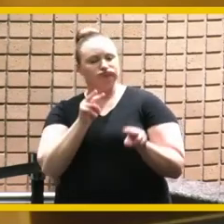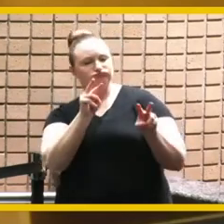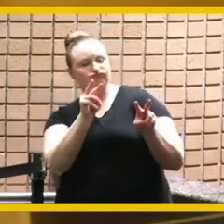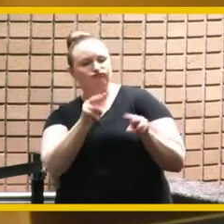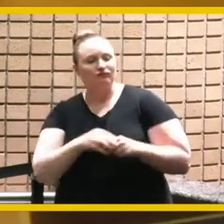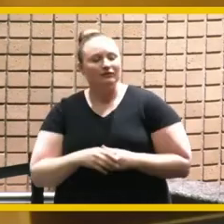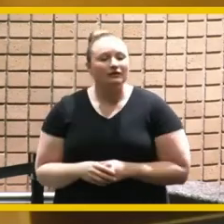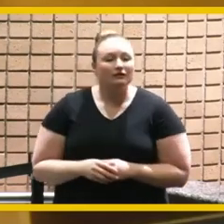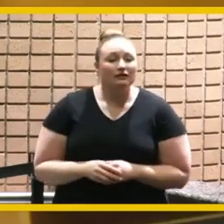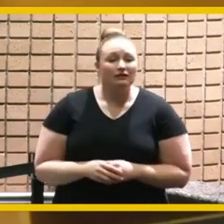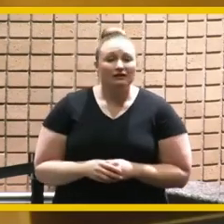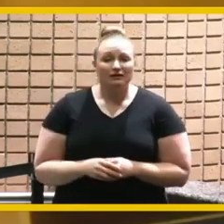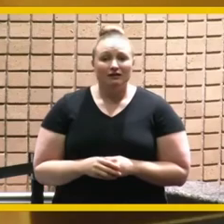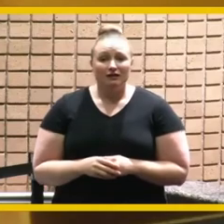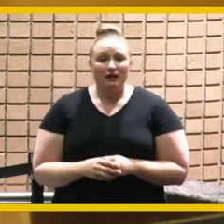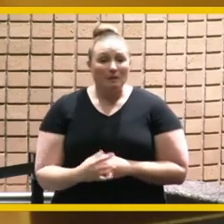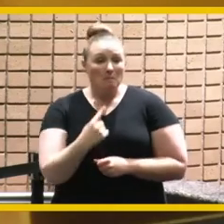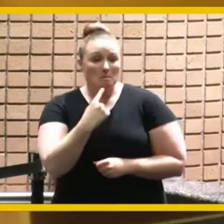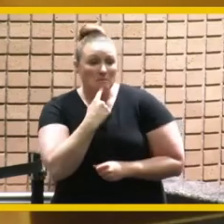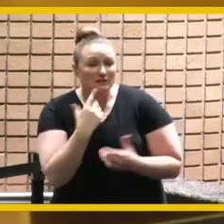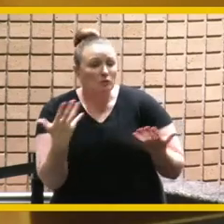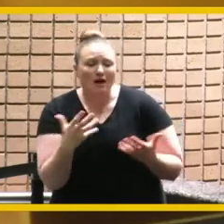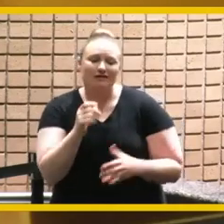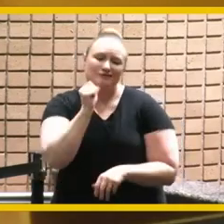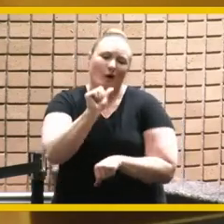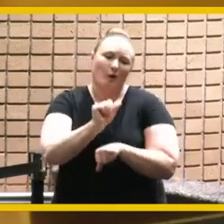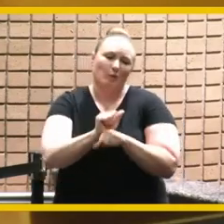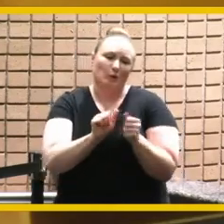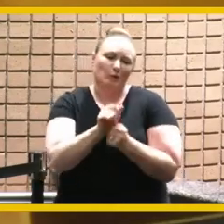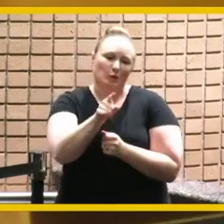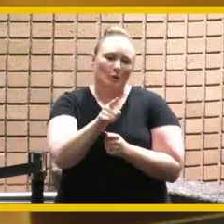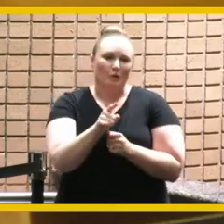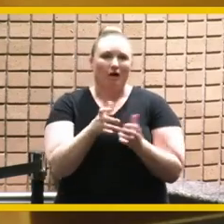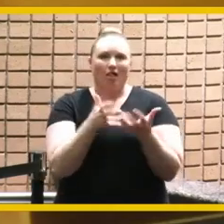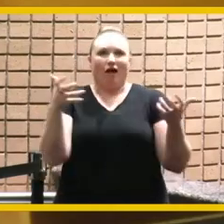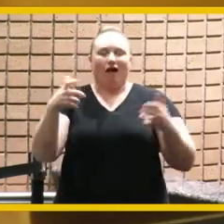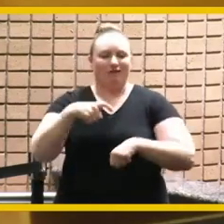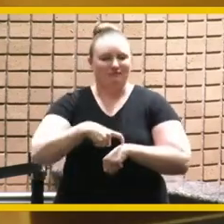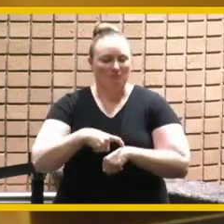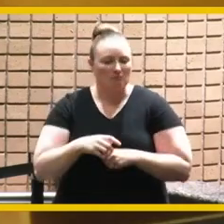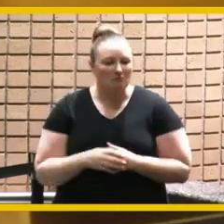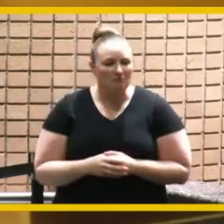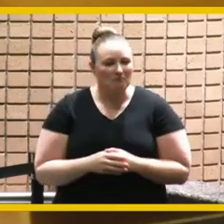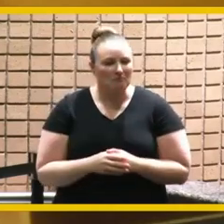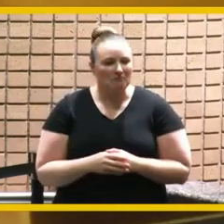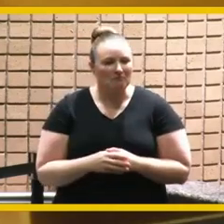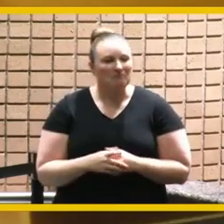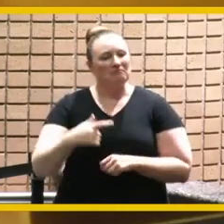i'm gonna miss is not working with you as much uh i remember as chair of the forum and you would